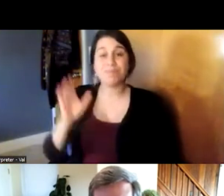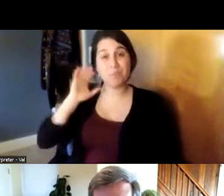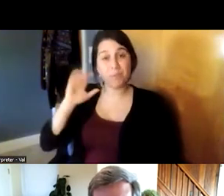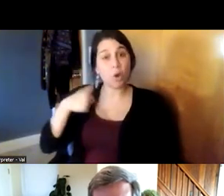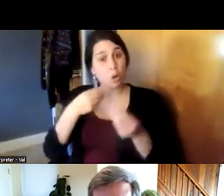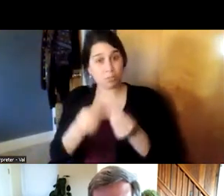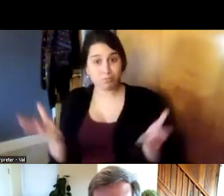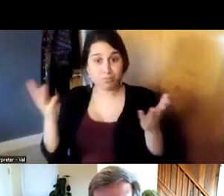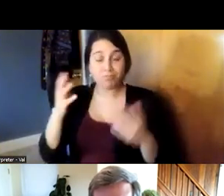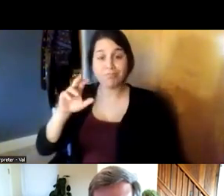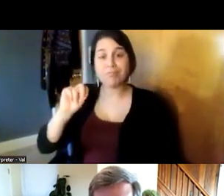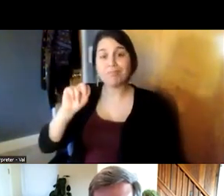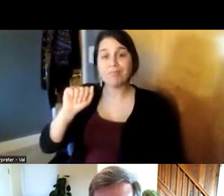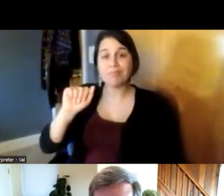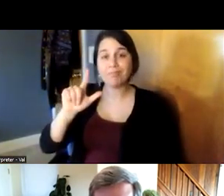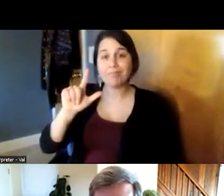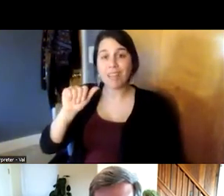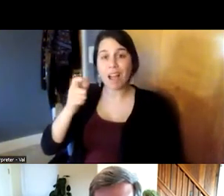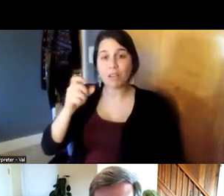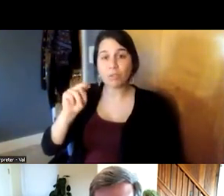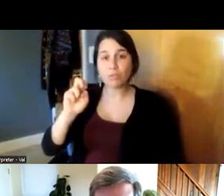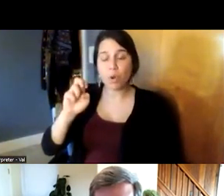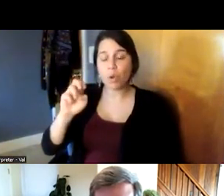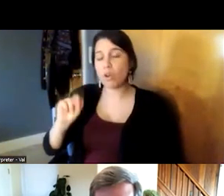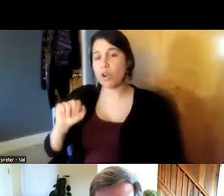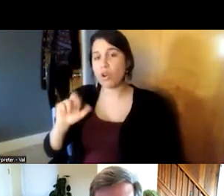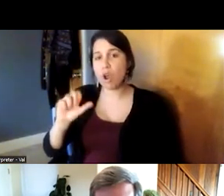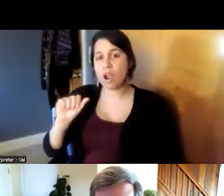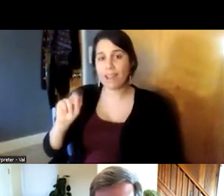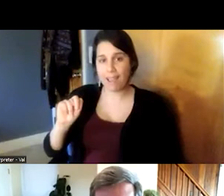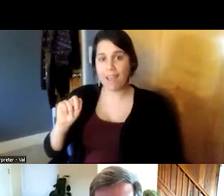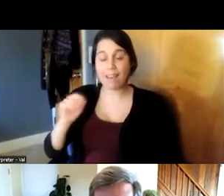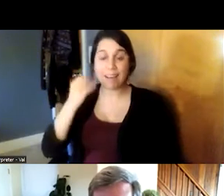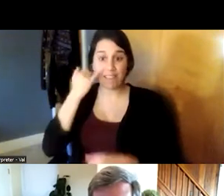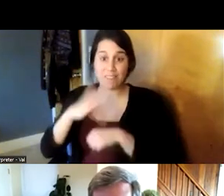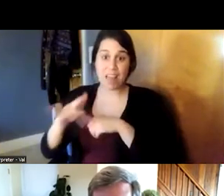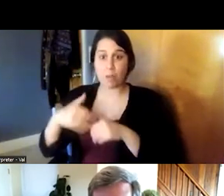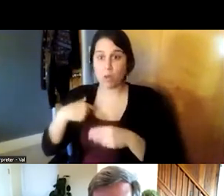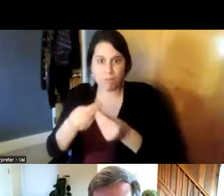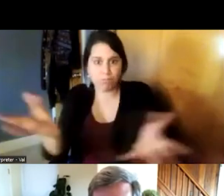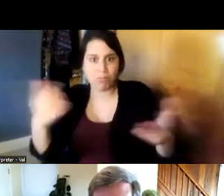naloxone kits as soon as they were available and i remember going to you at the time and uh